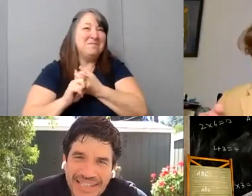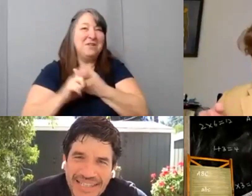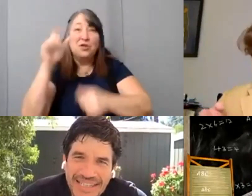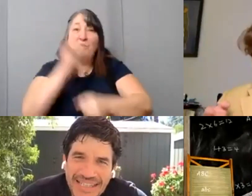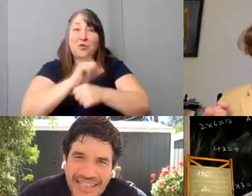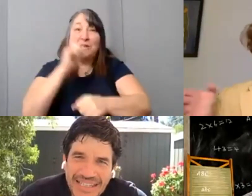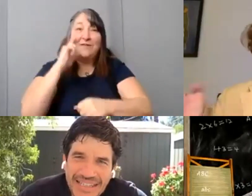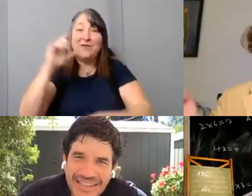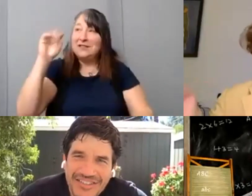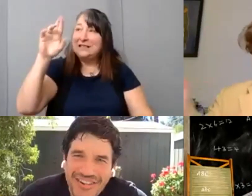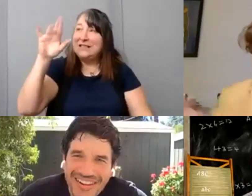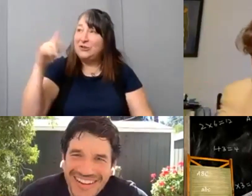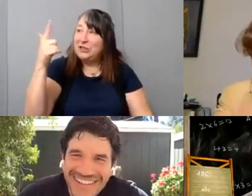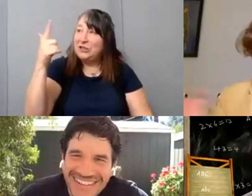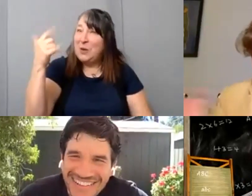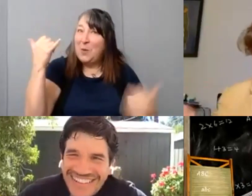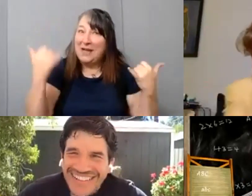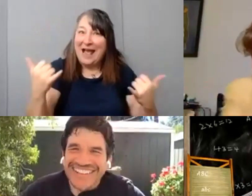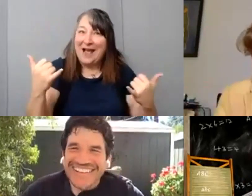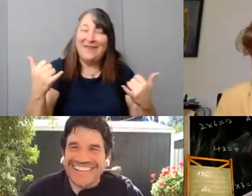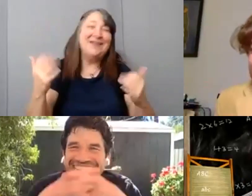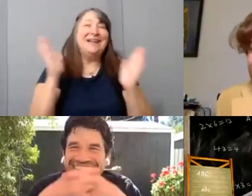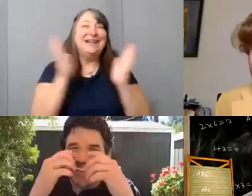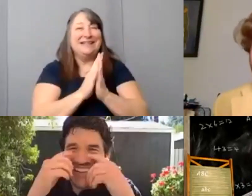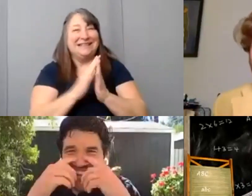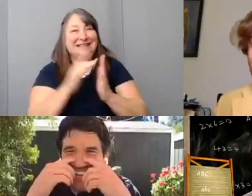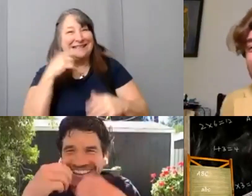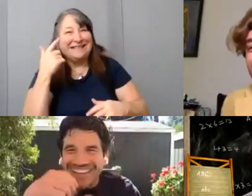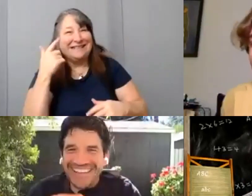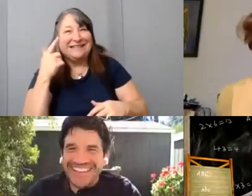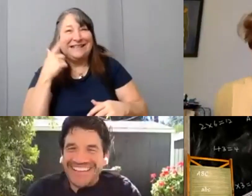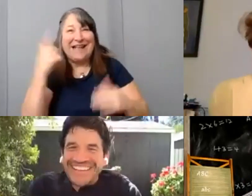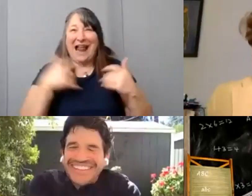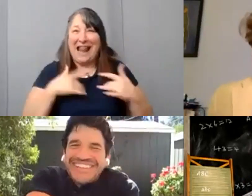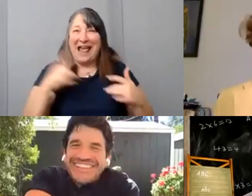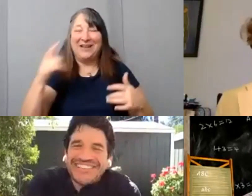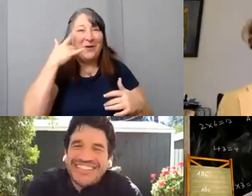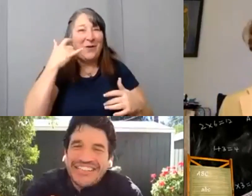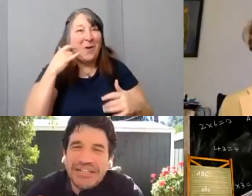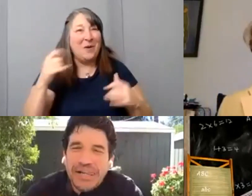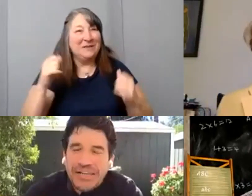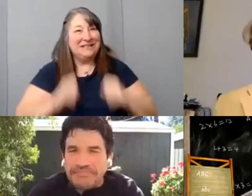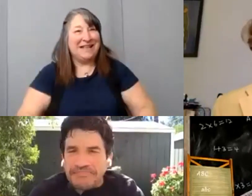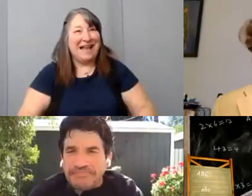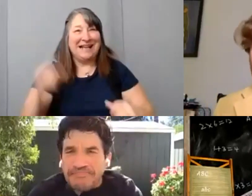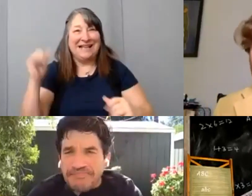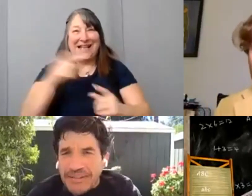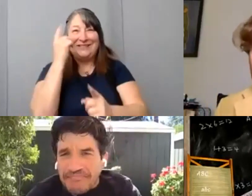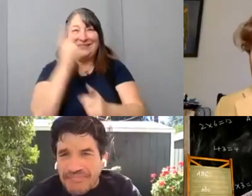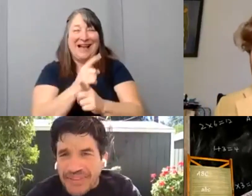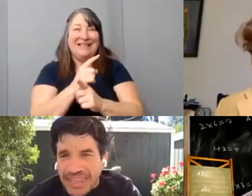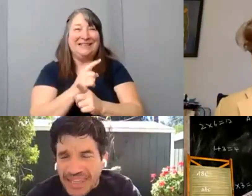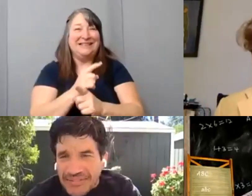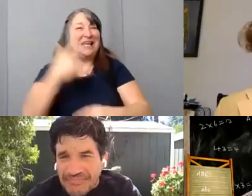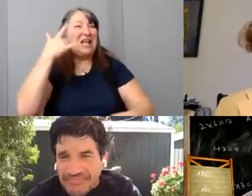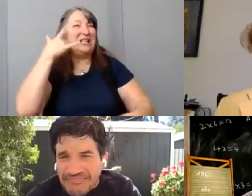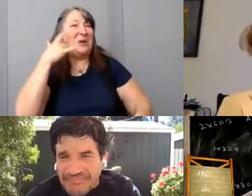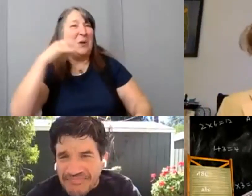I’m just wondering. That’s a heck of a gold jacket you’ve got on. [Nic] That’s right! [Danny] You have to reach a certain level of prestige to get a golden jacket. [Nic] It’s golden boy real estate.